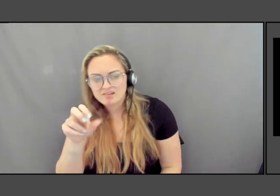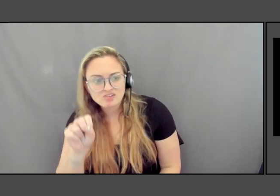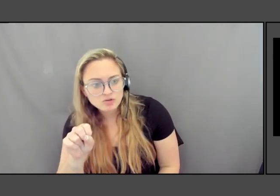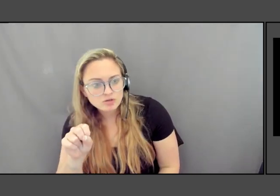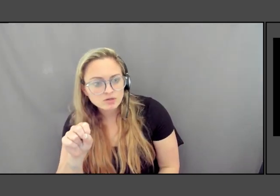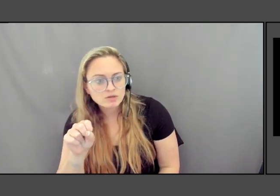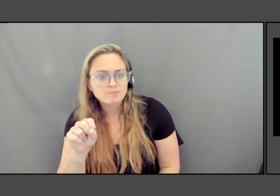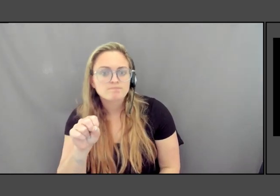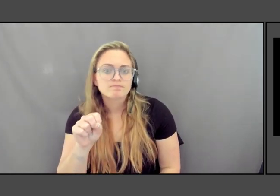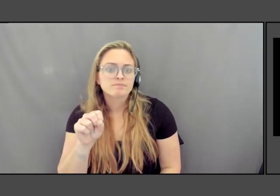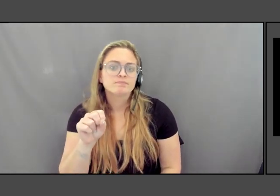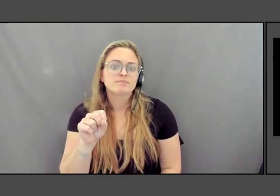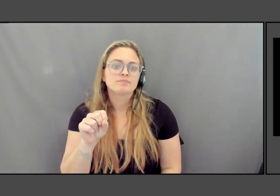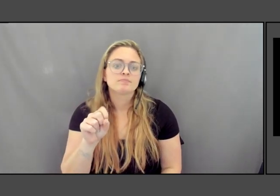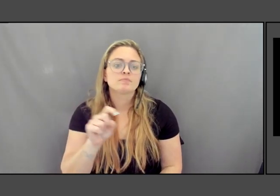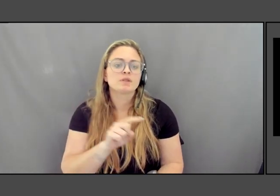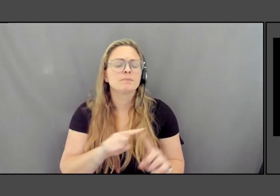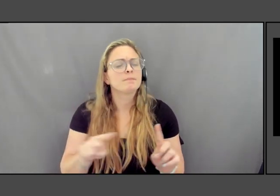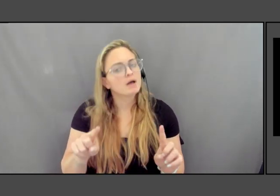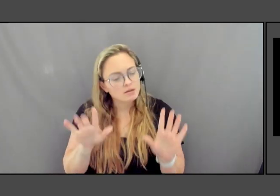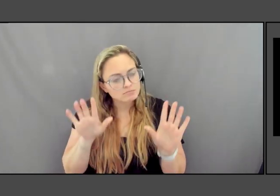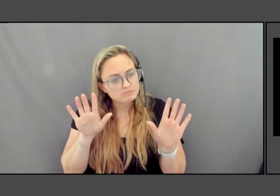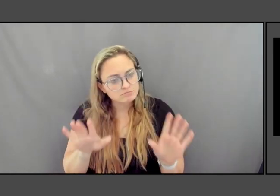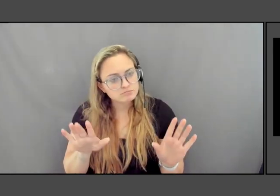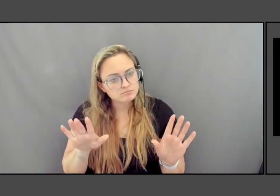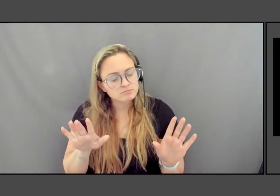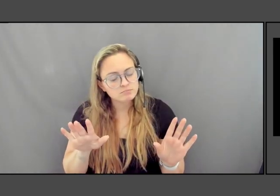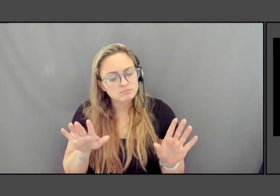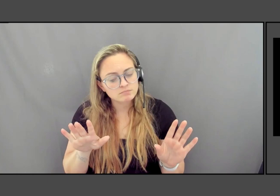And I've always said that in a way that will also get you